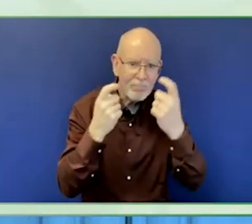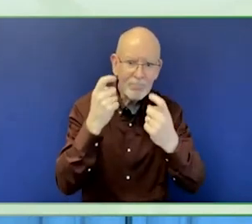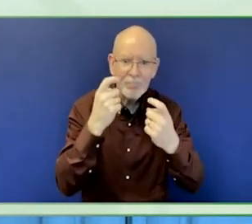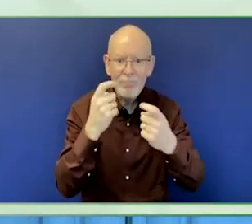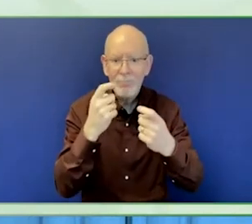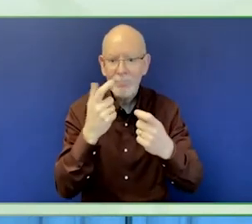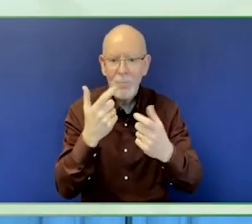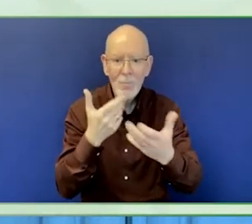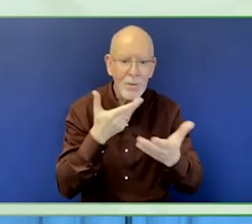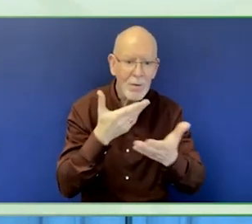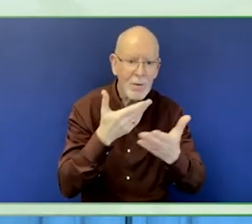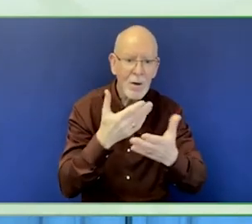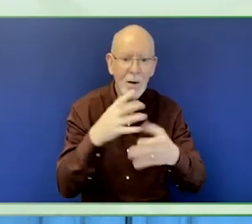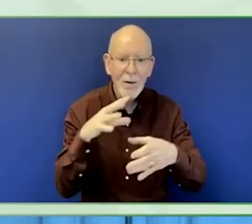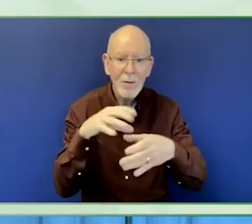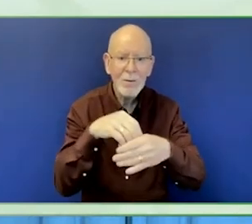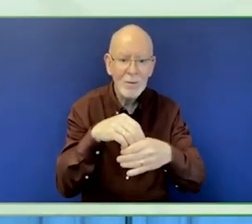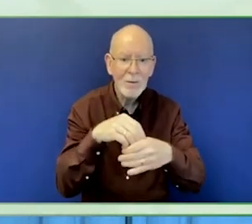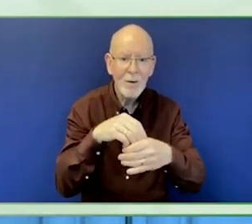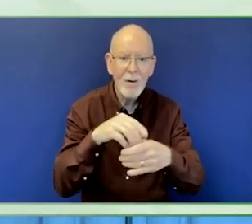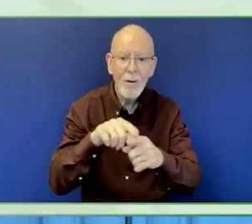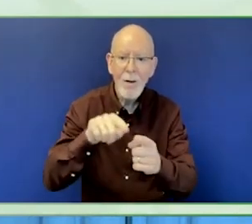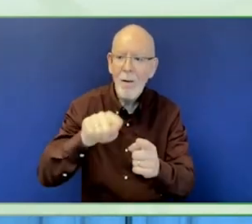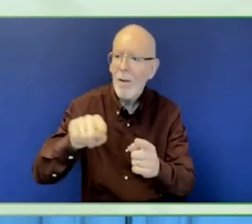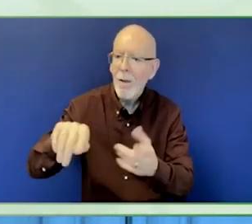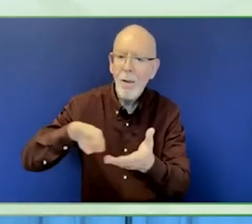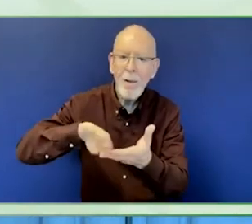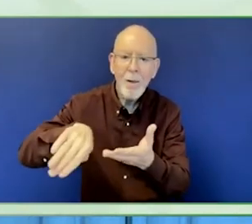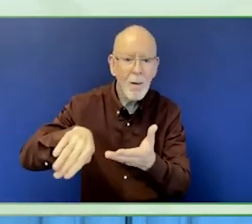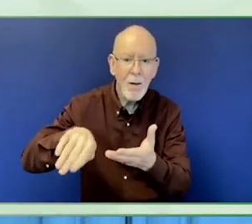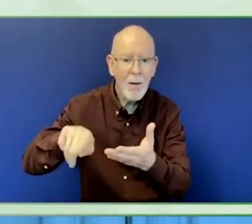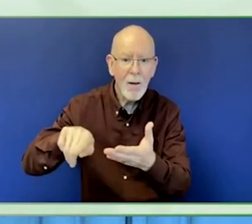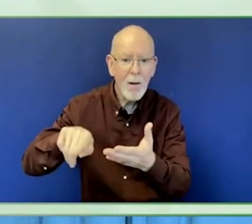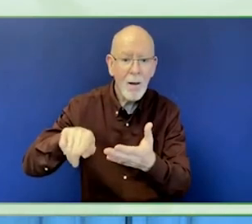Our disability activities are supported by the budget.